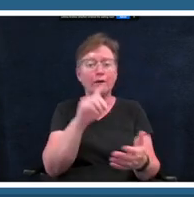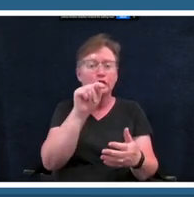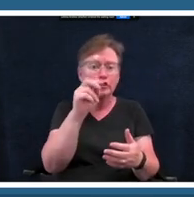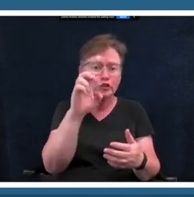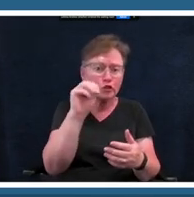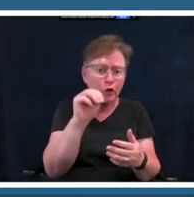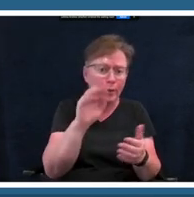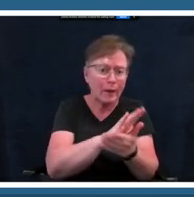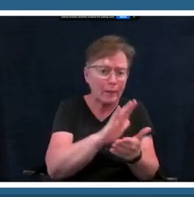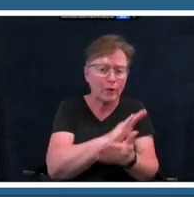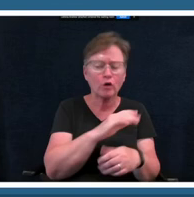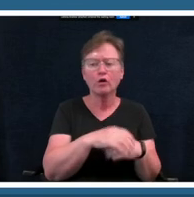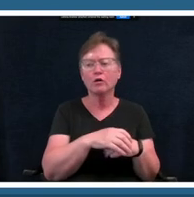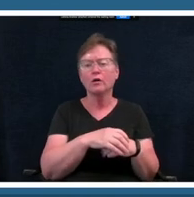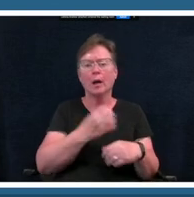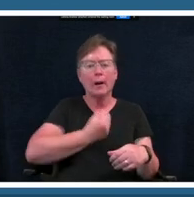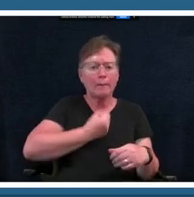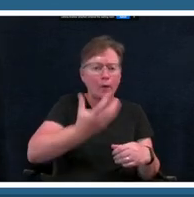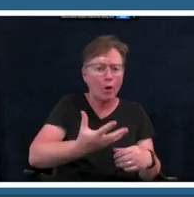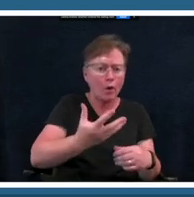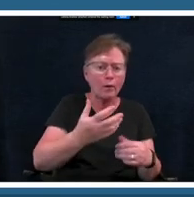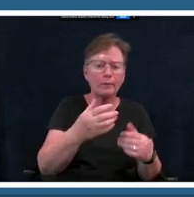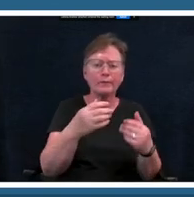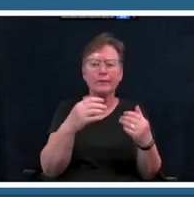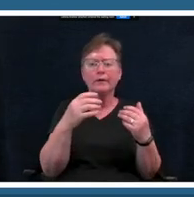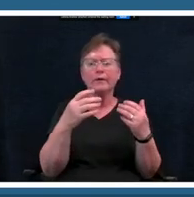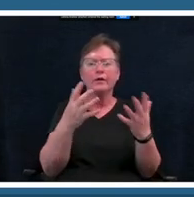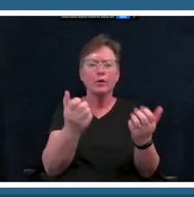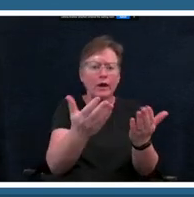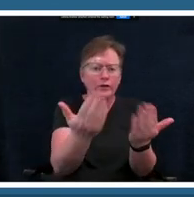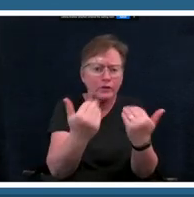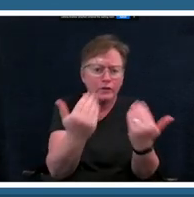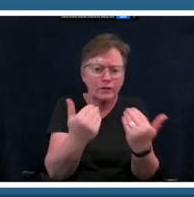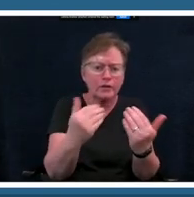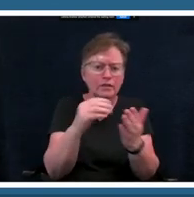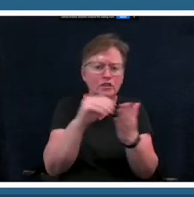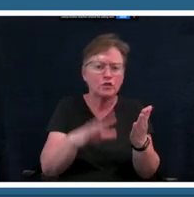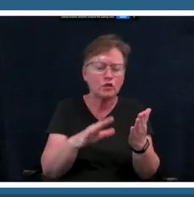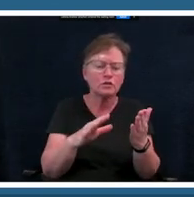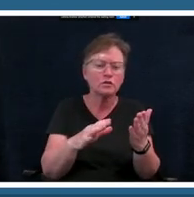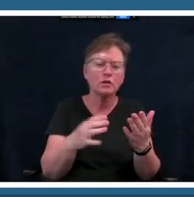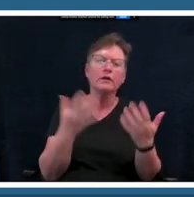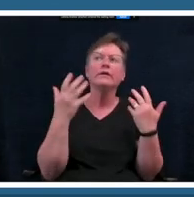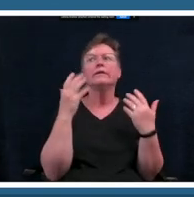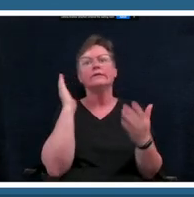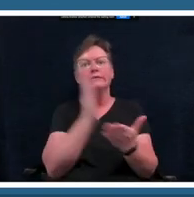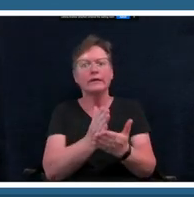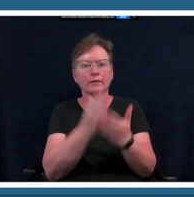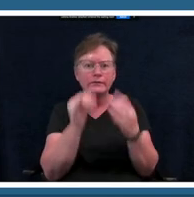poem and you want to kind of get your students out of the monotony of writing